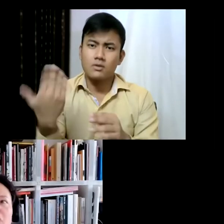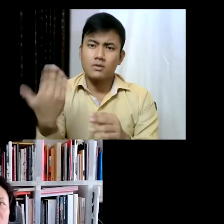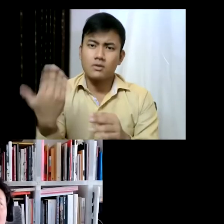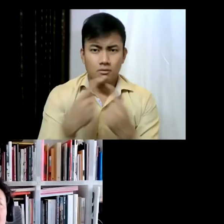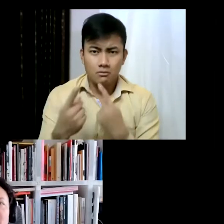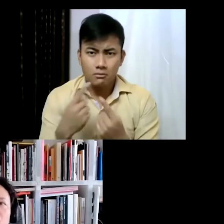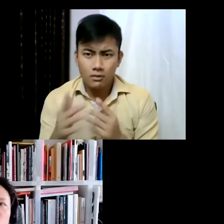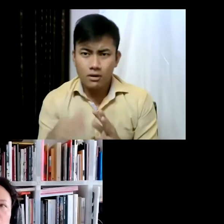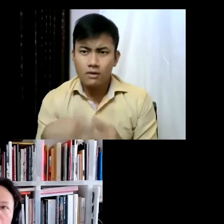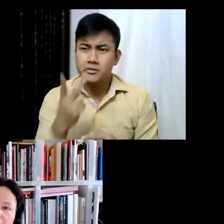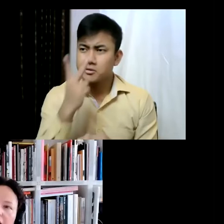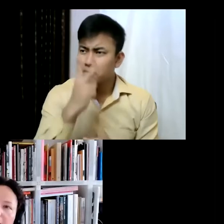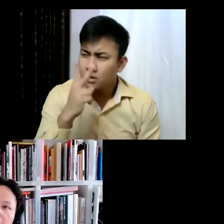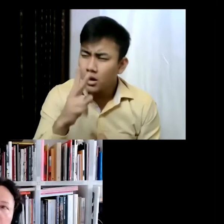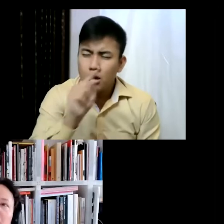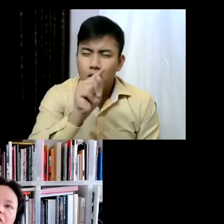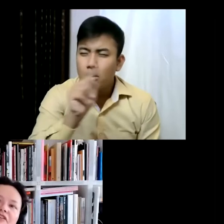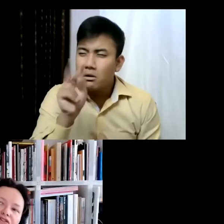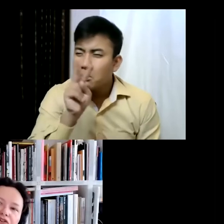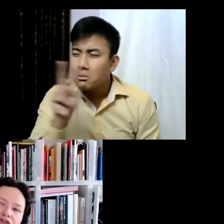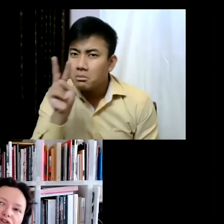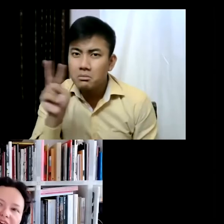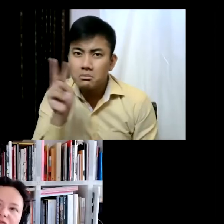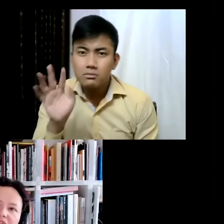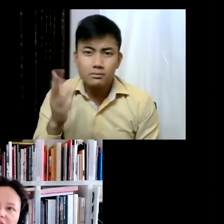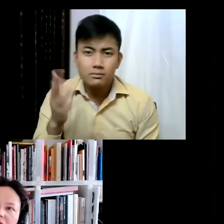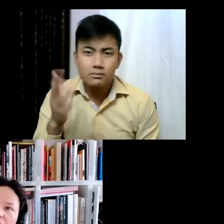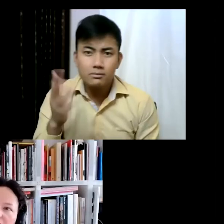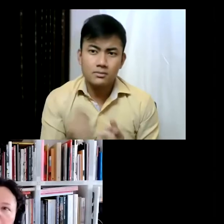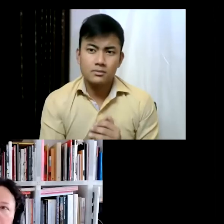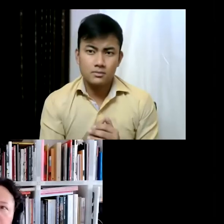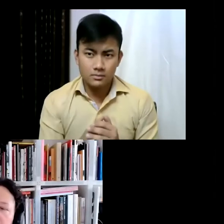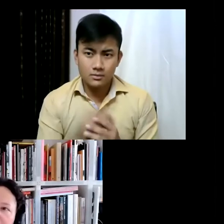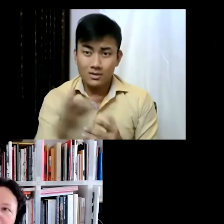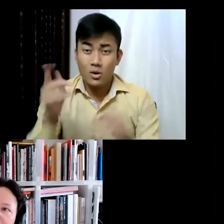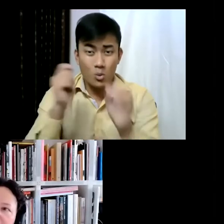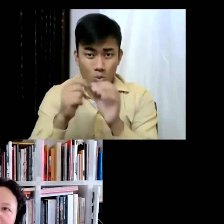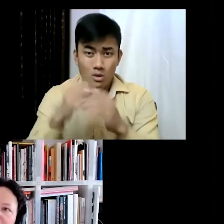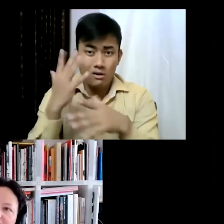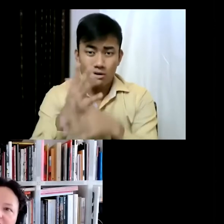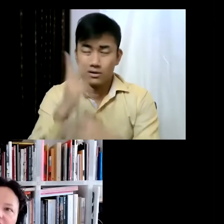to actually capture more. I mean, of course you don't get to see that working person, but I think